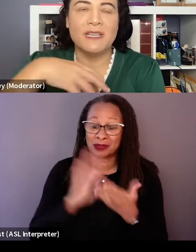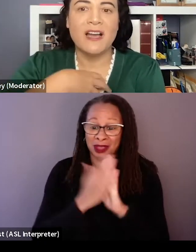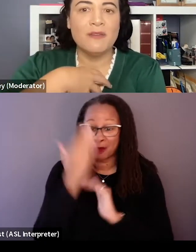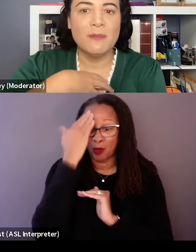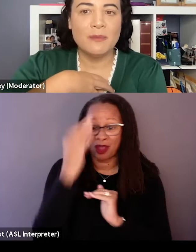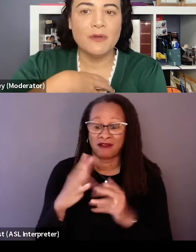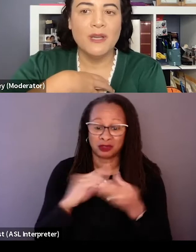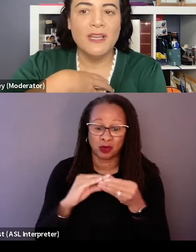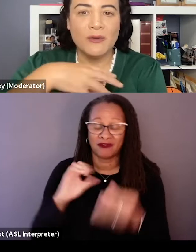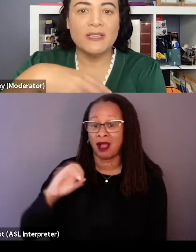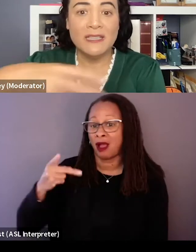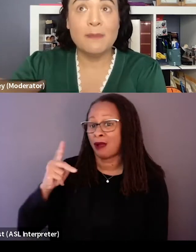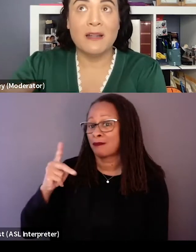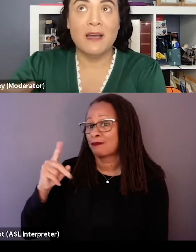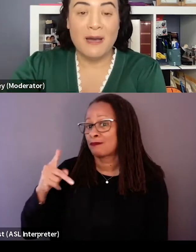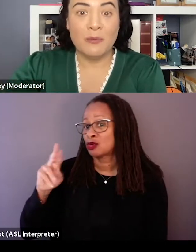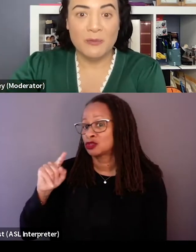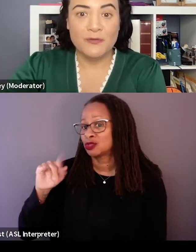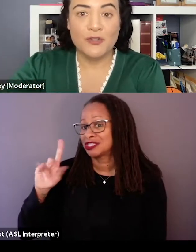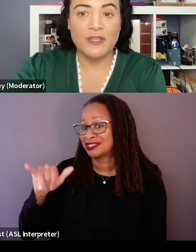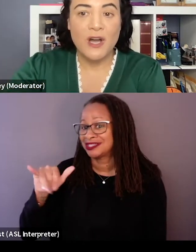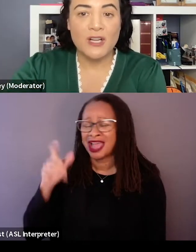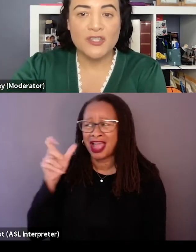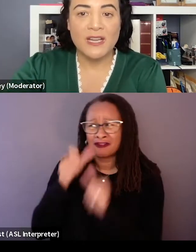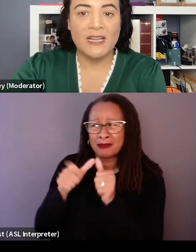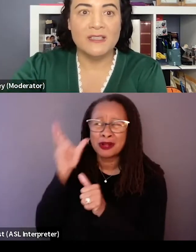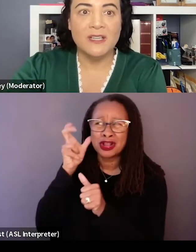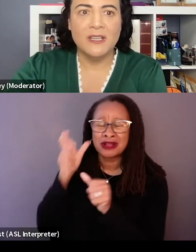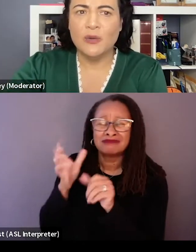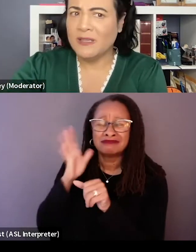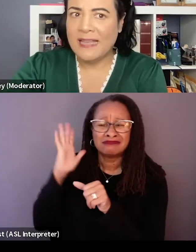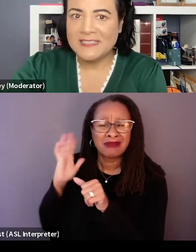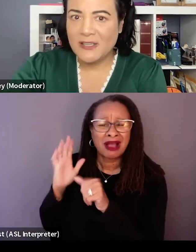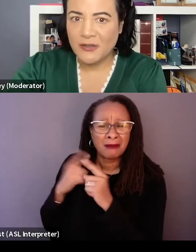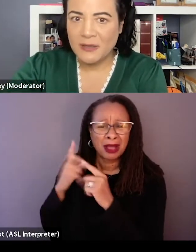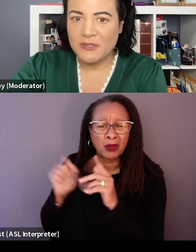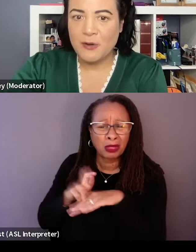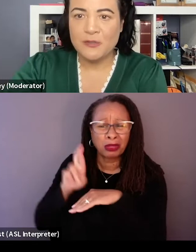because I remember hearing a little bit about it when it was first launched and it lasted longer than it was supposed to,